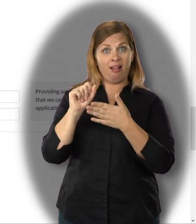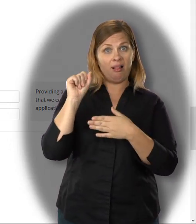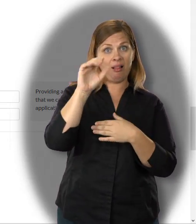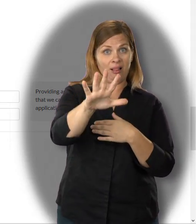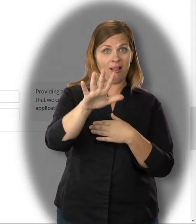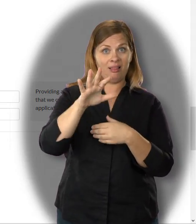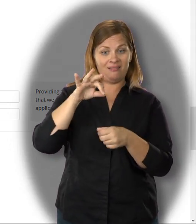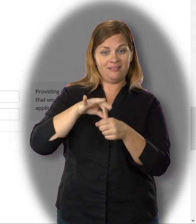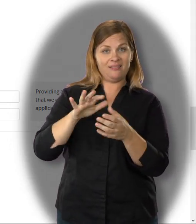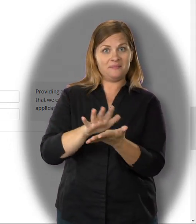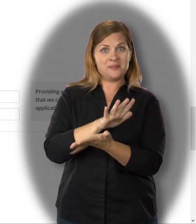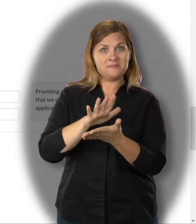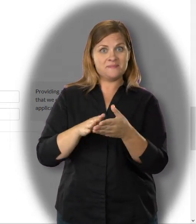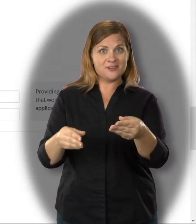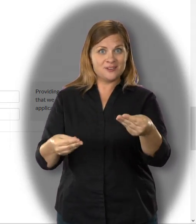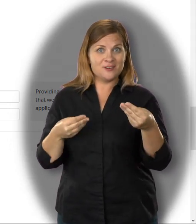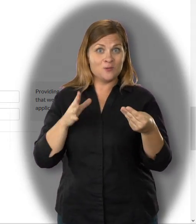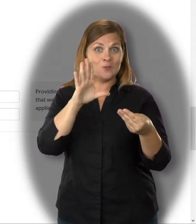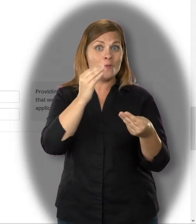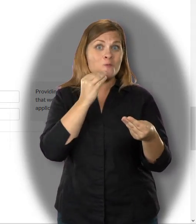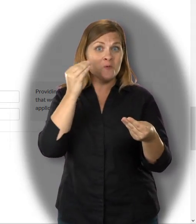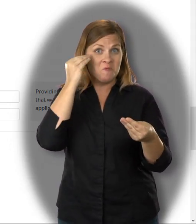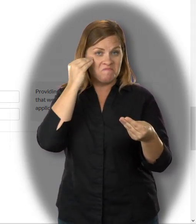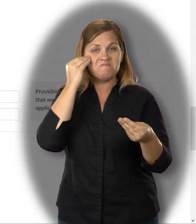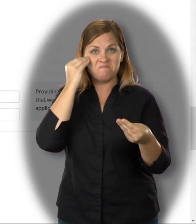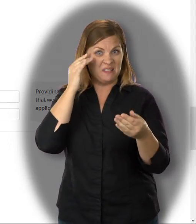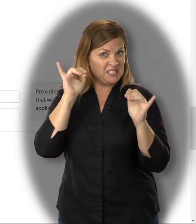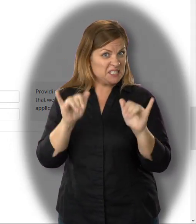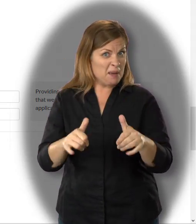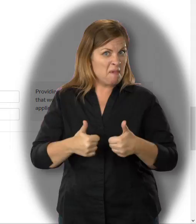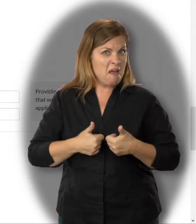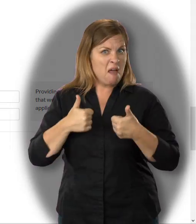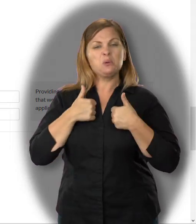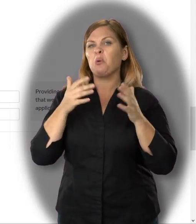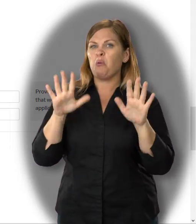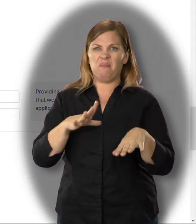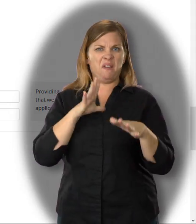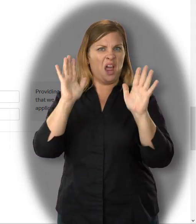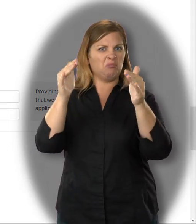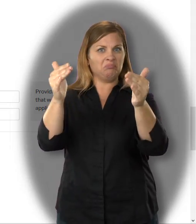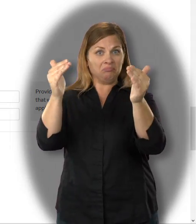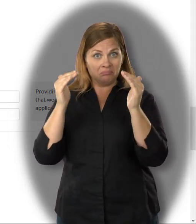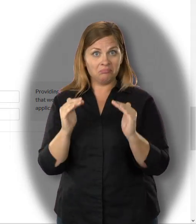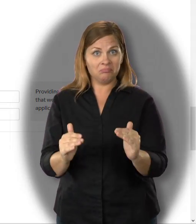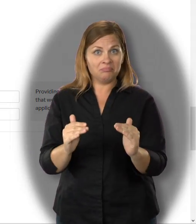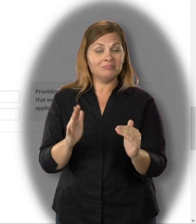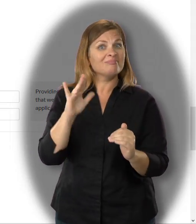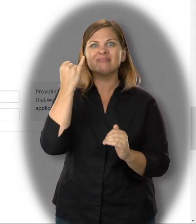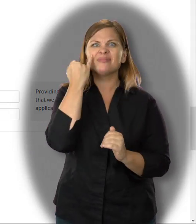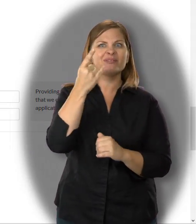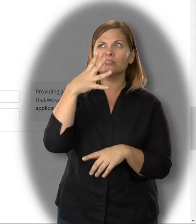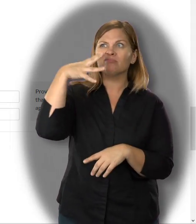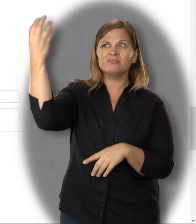Next choose whether you want the ballot mailed to your home address or another address. You might want it mailed to another address,